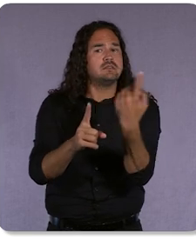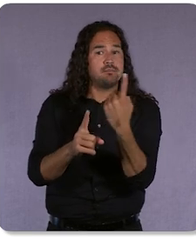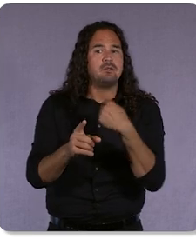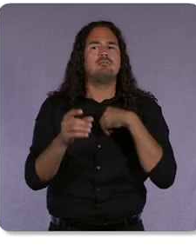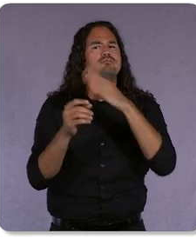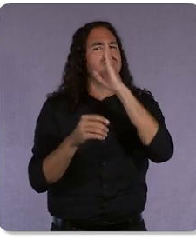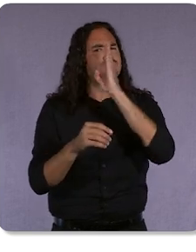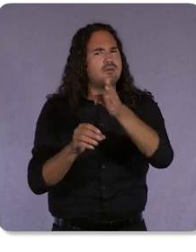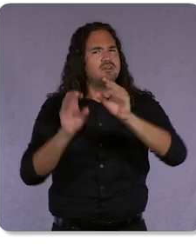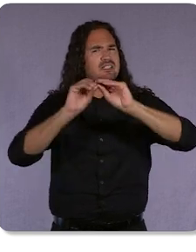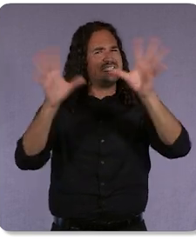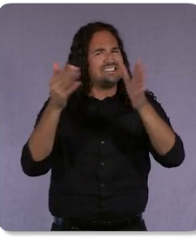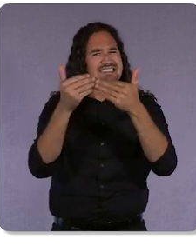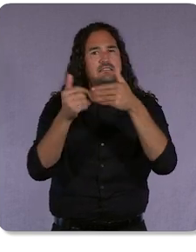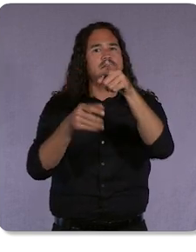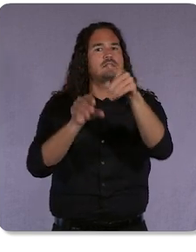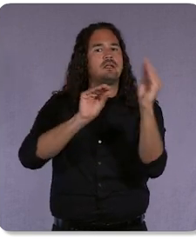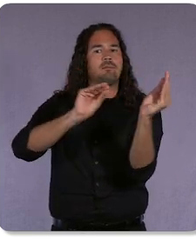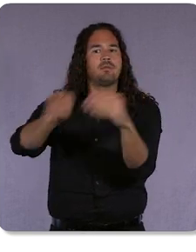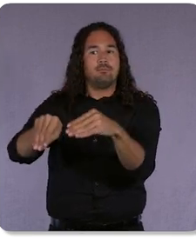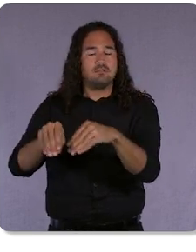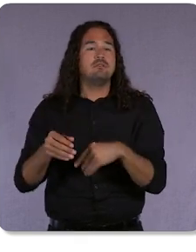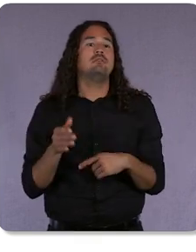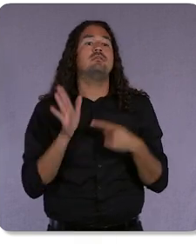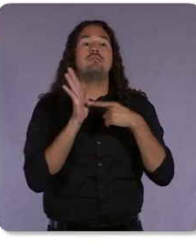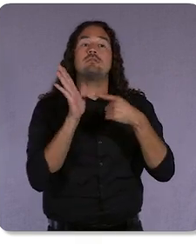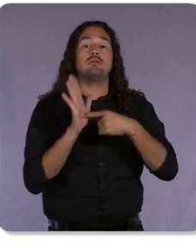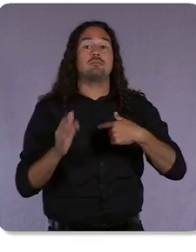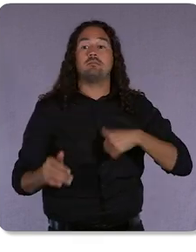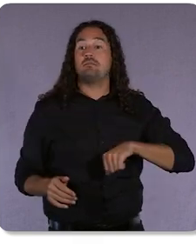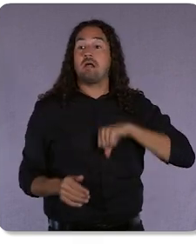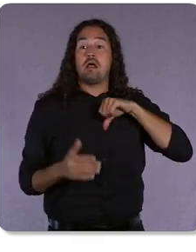One example I’m proud of is our recent launch of on-device conversion measurement